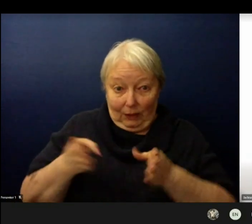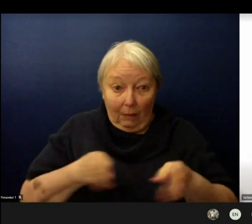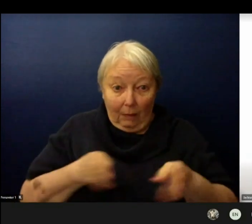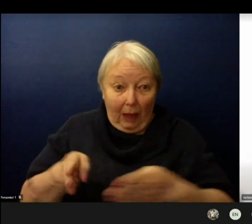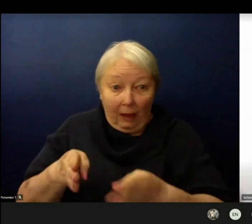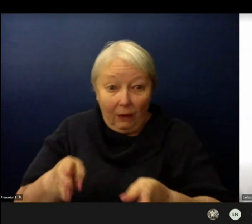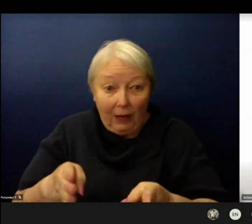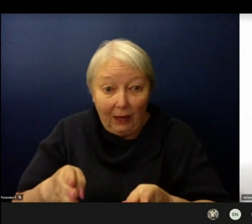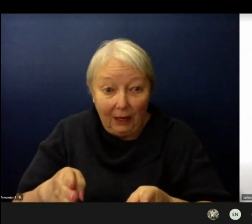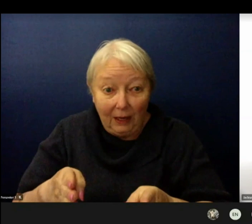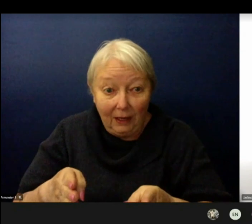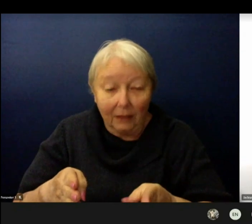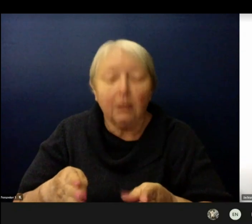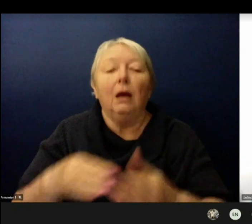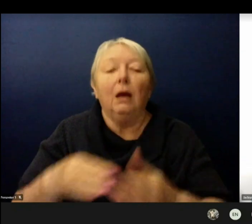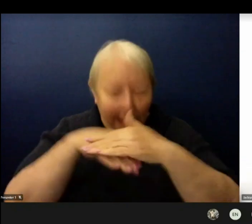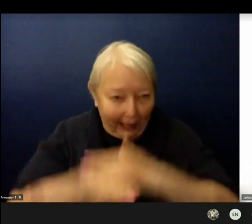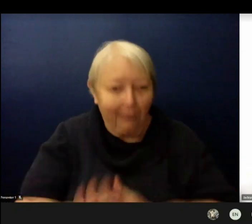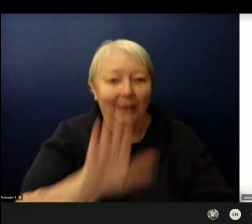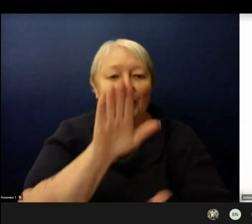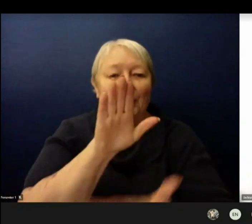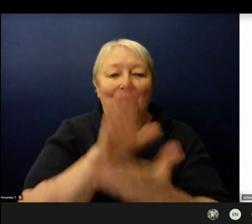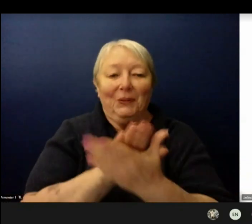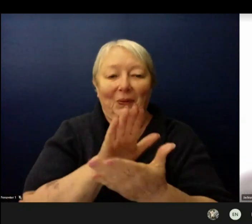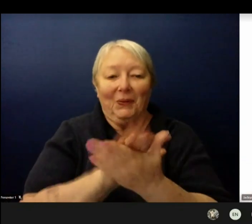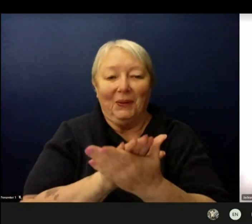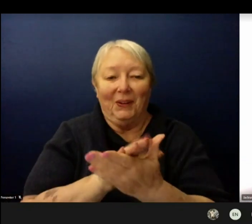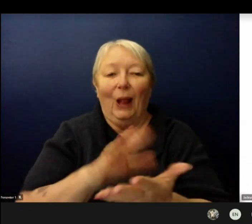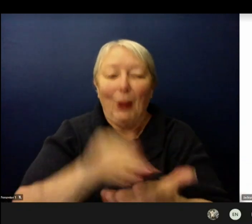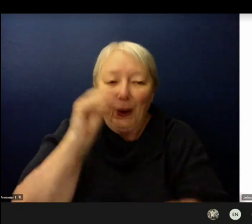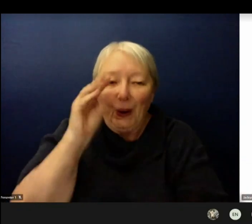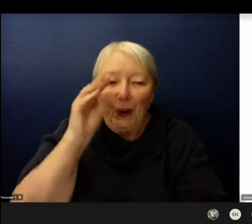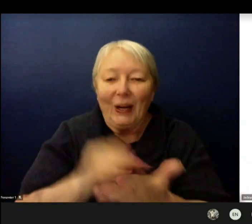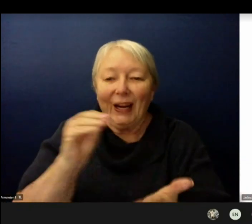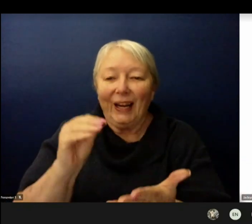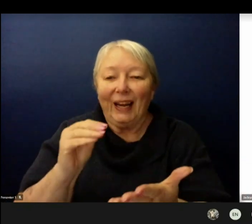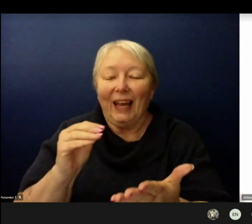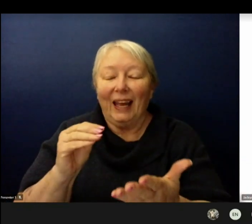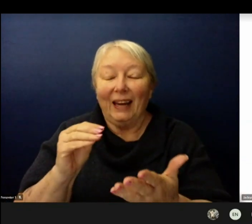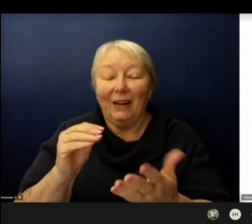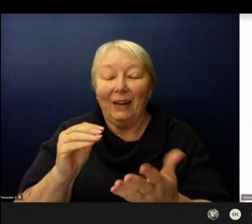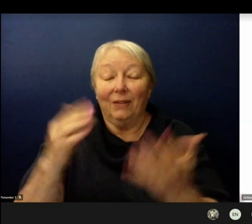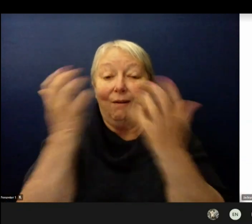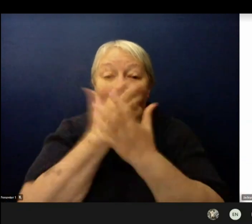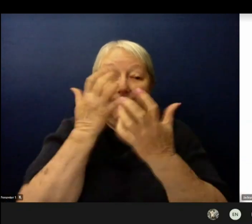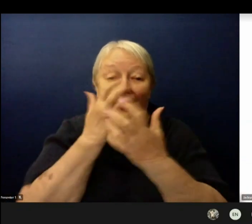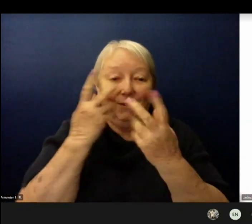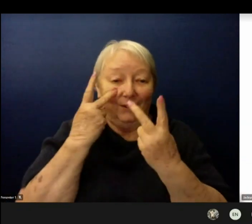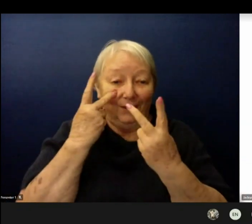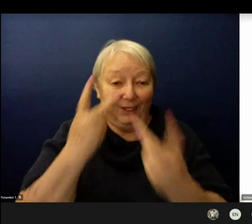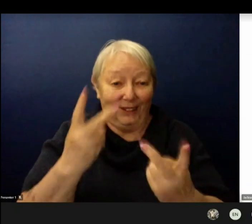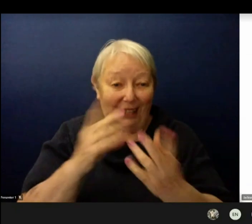learning and instruction. And it was really lively to see our students in the building. It was also nice to see all of our educators